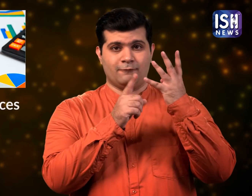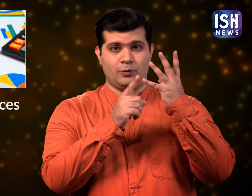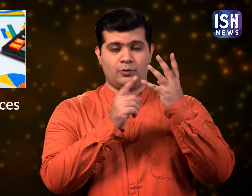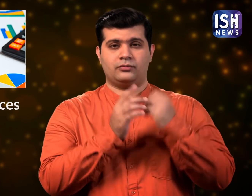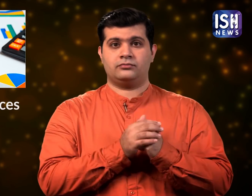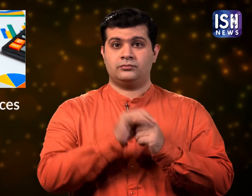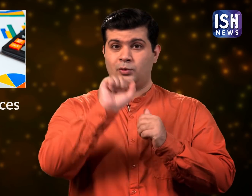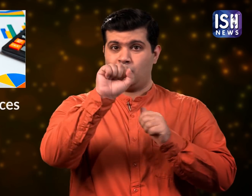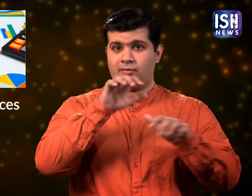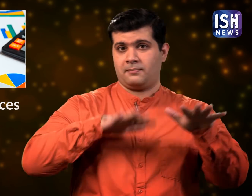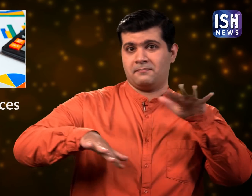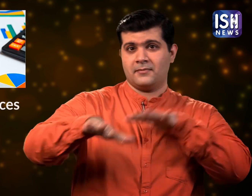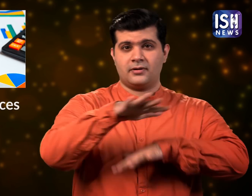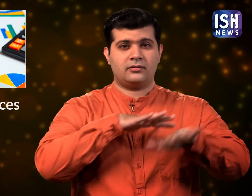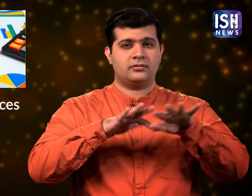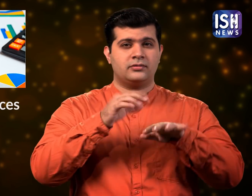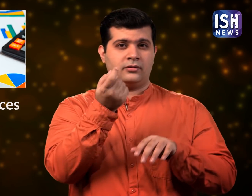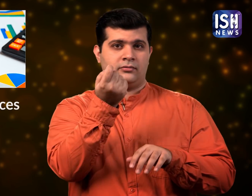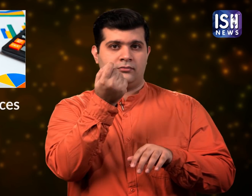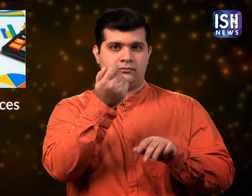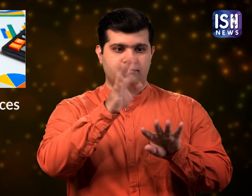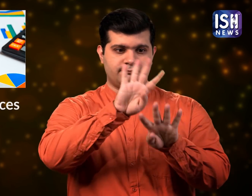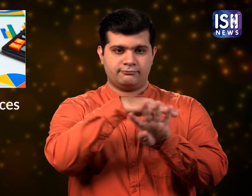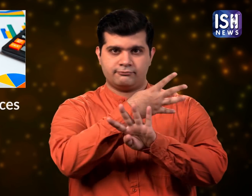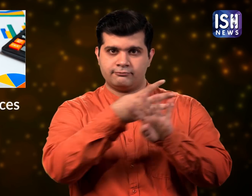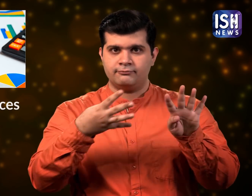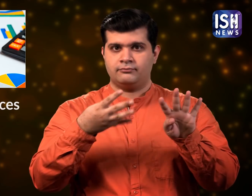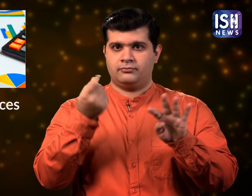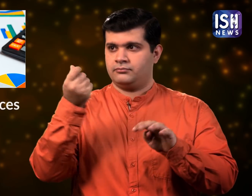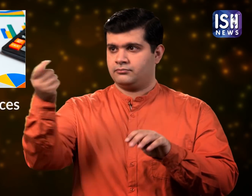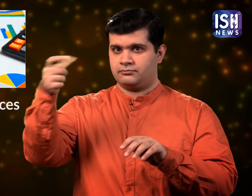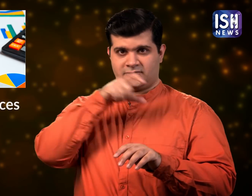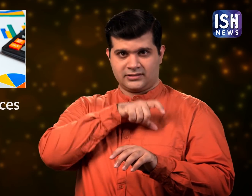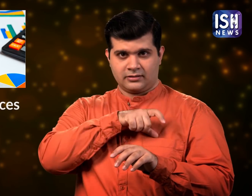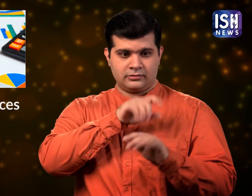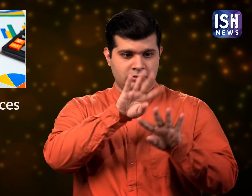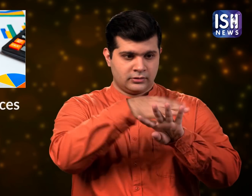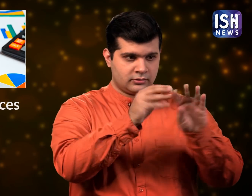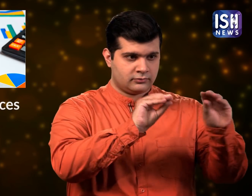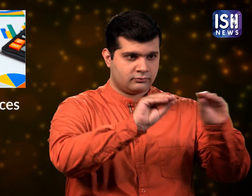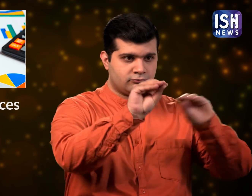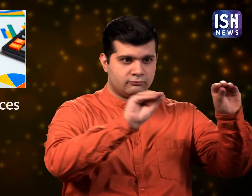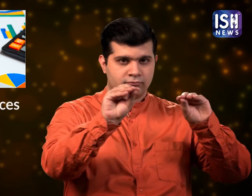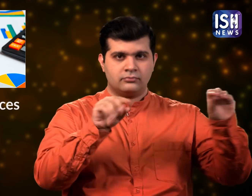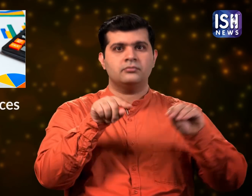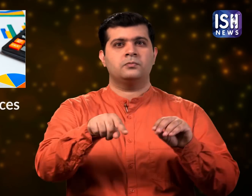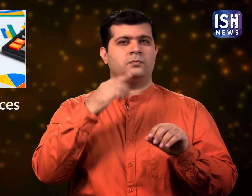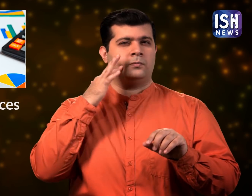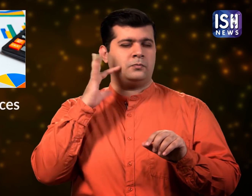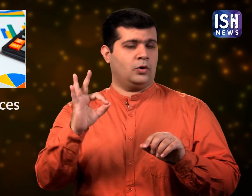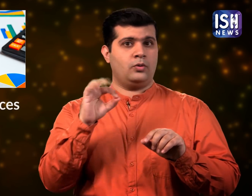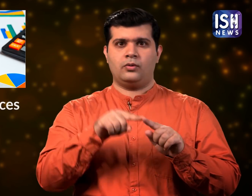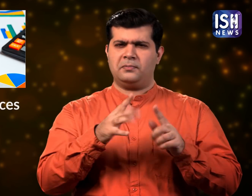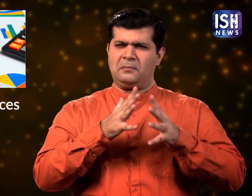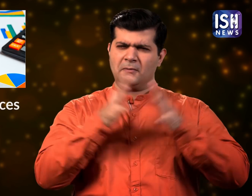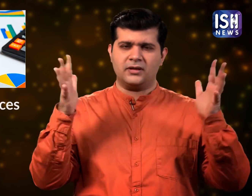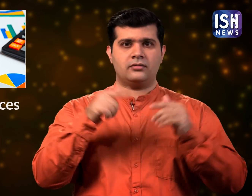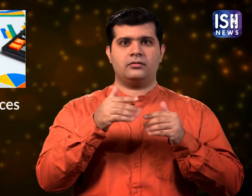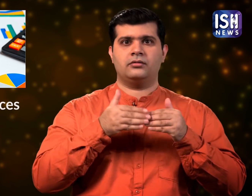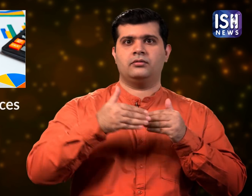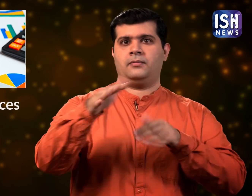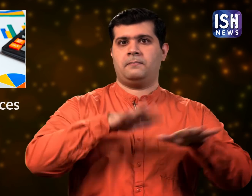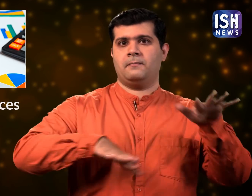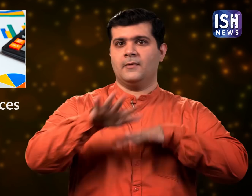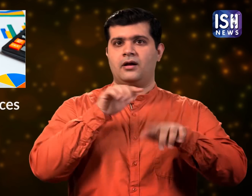It is very important that you plan your finances as soon as you get your pay.